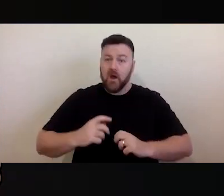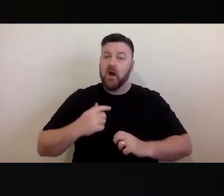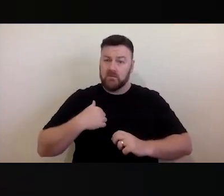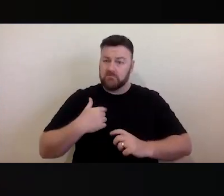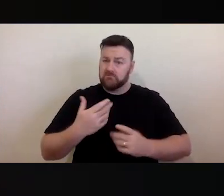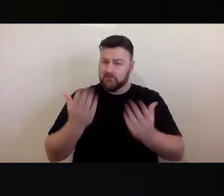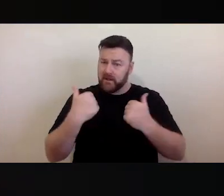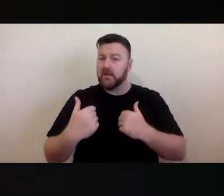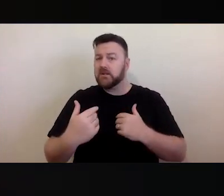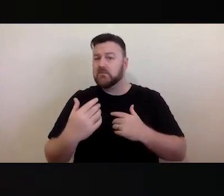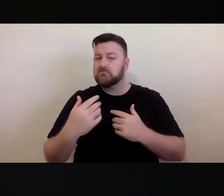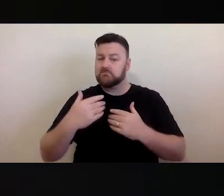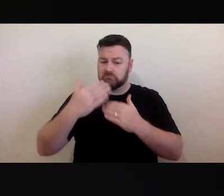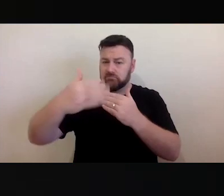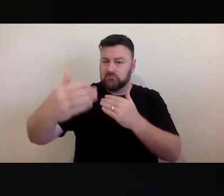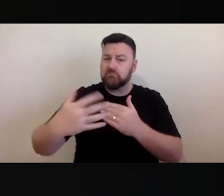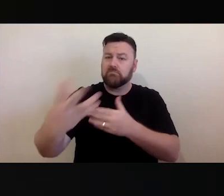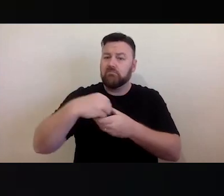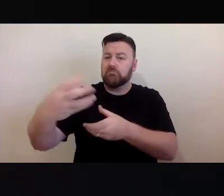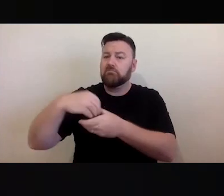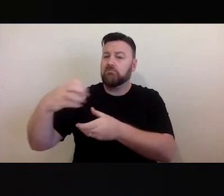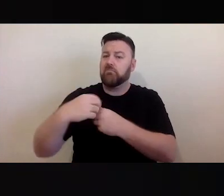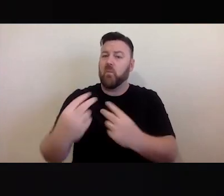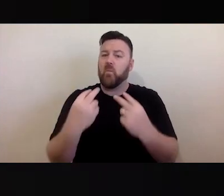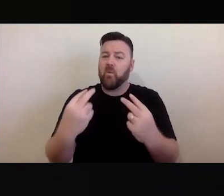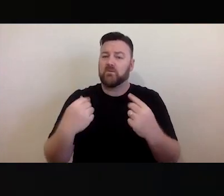throughout the coming months, as we continue to deliver these webinars